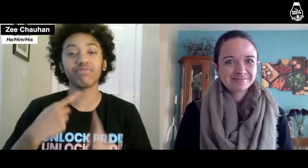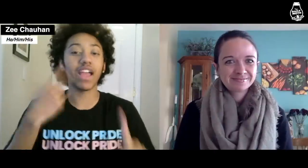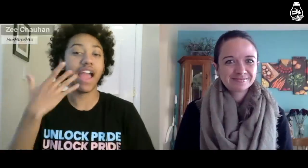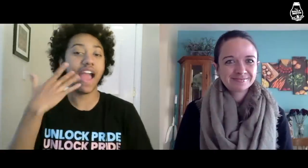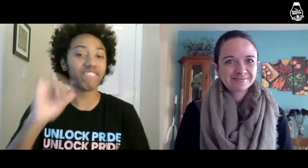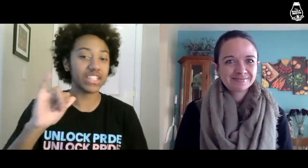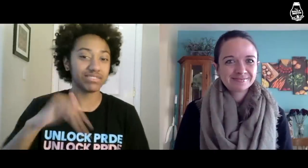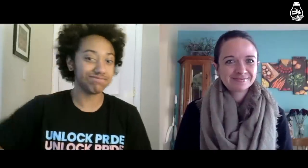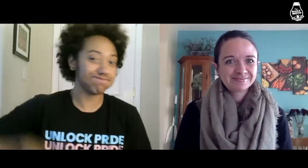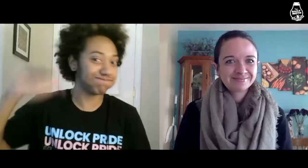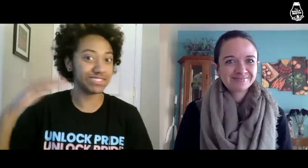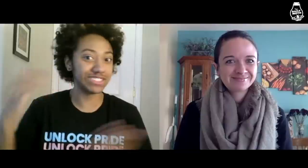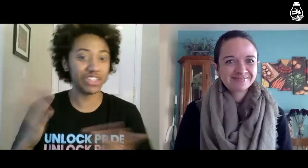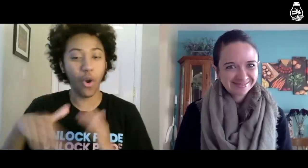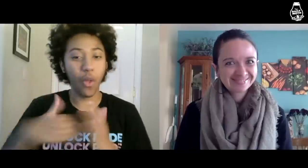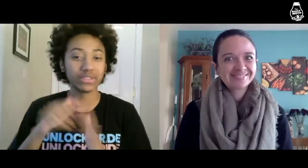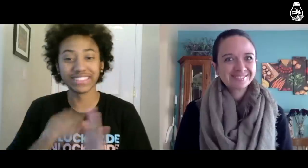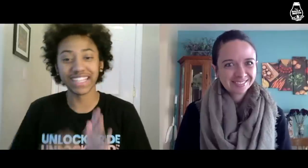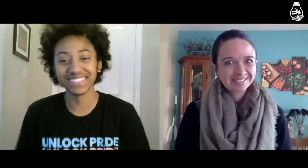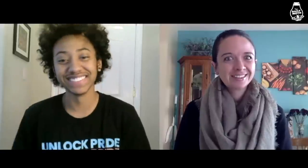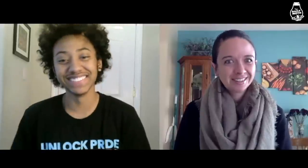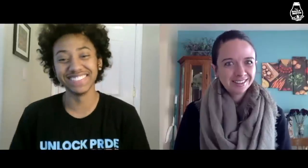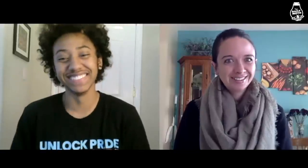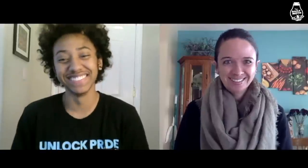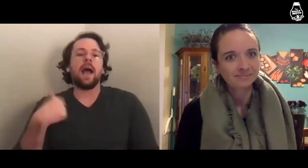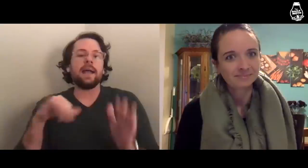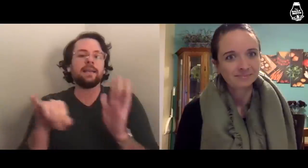I’m from California and have been here all my life.